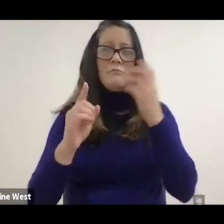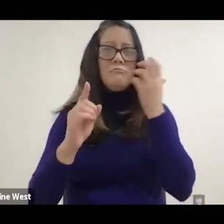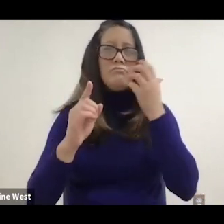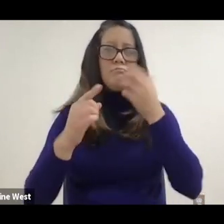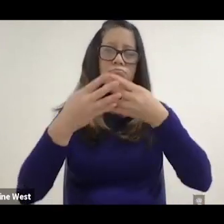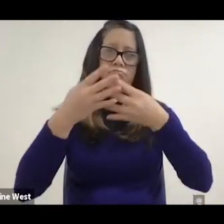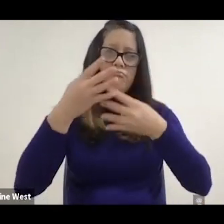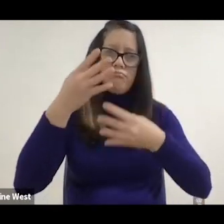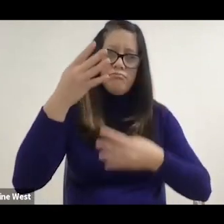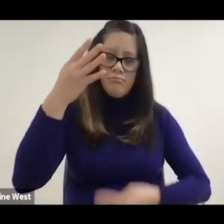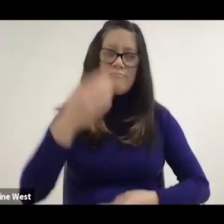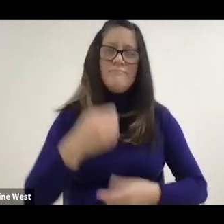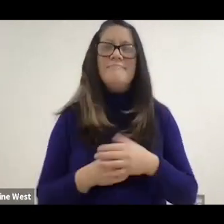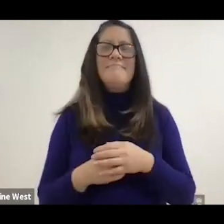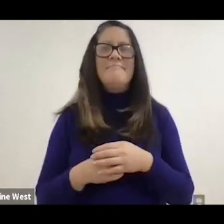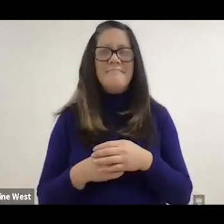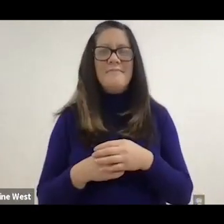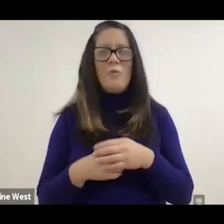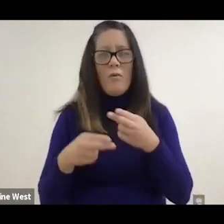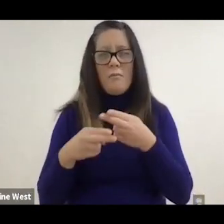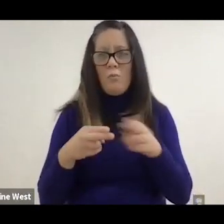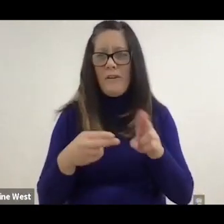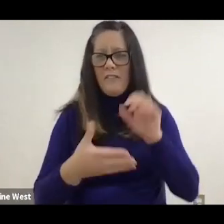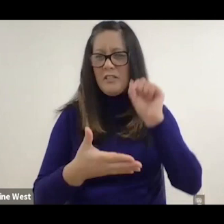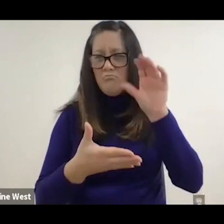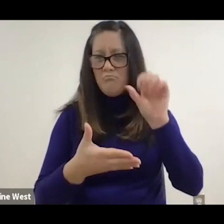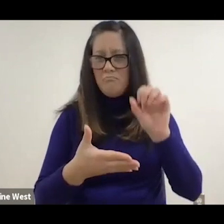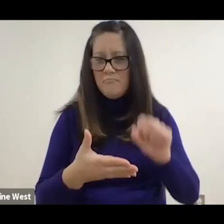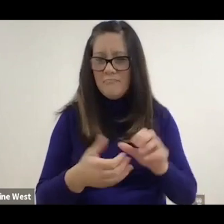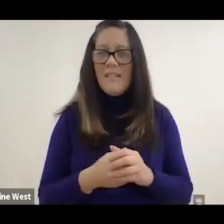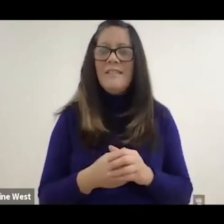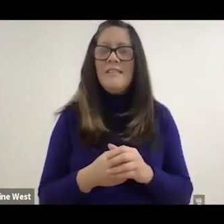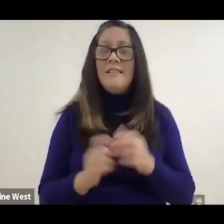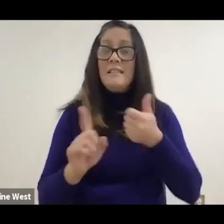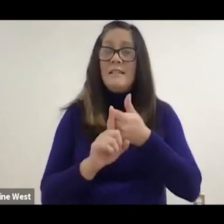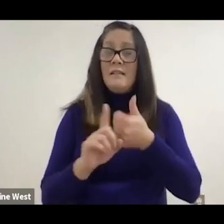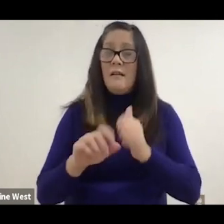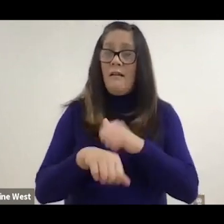so I have decided to take the challenge of keeping it brief.